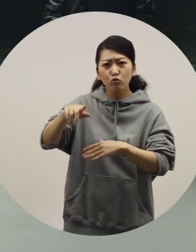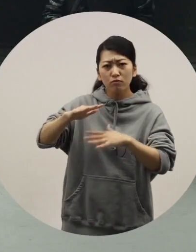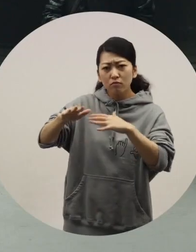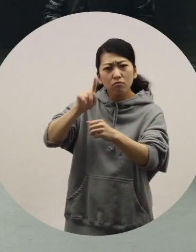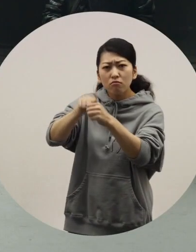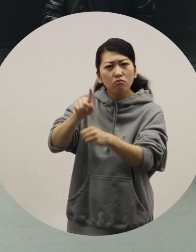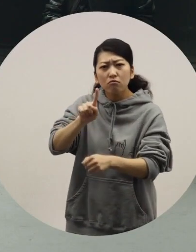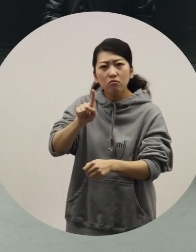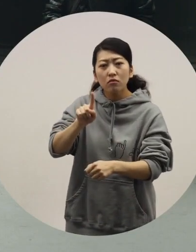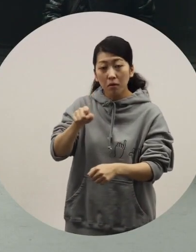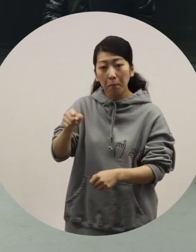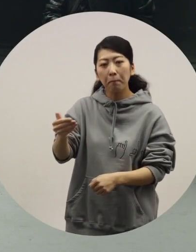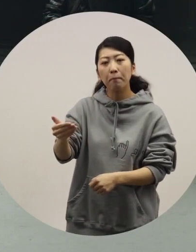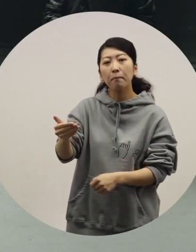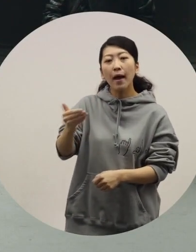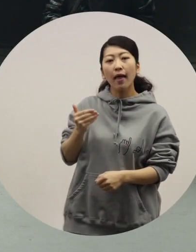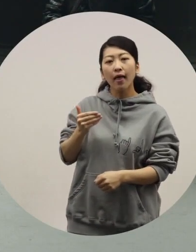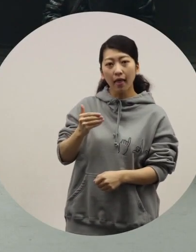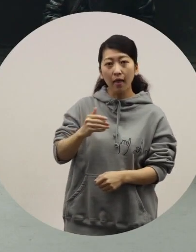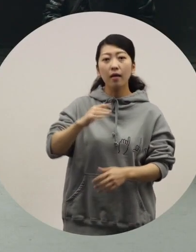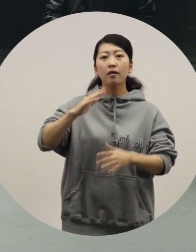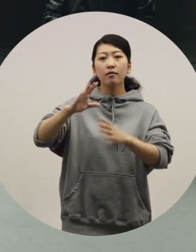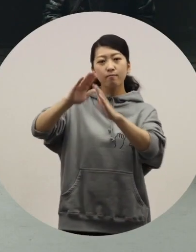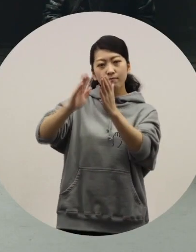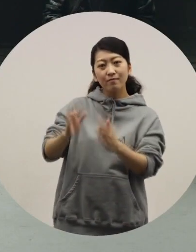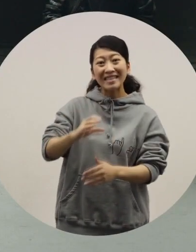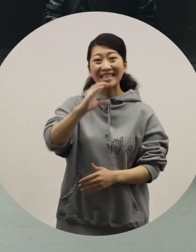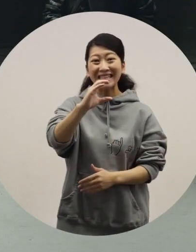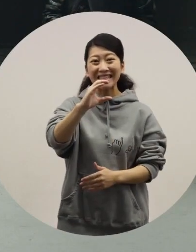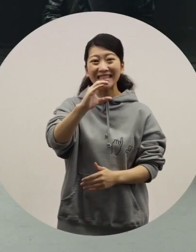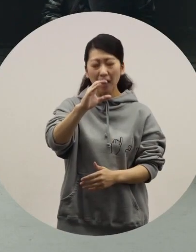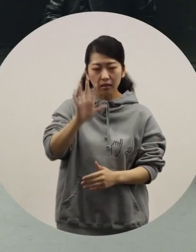[Toriyama] We have Model C, the previous model.